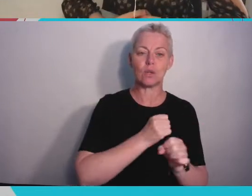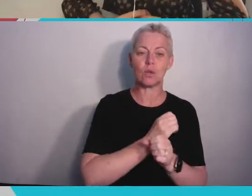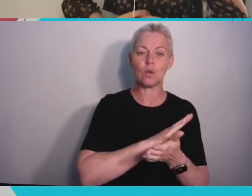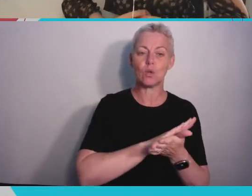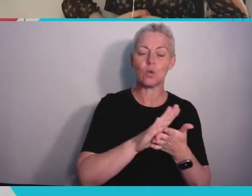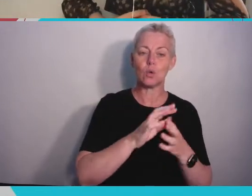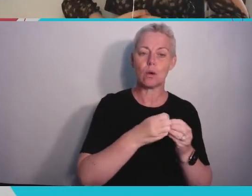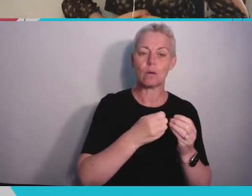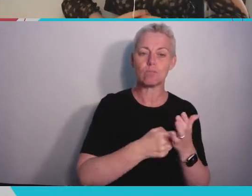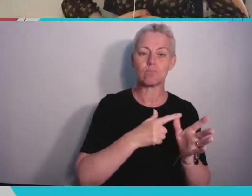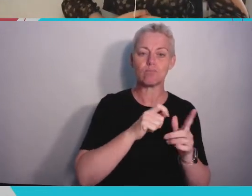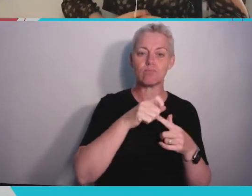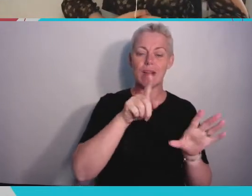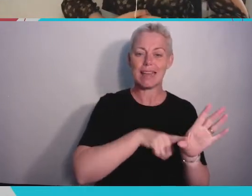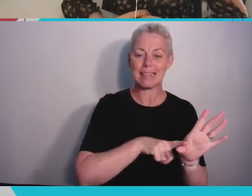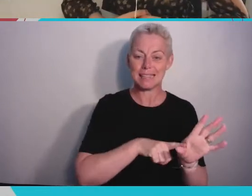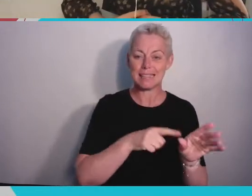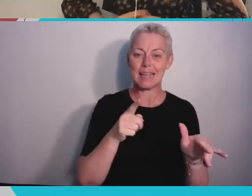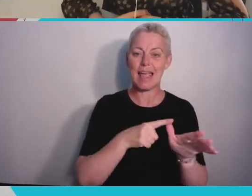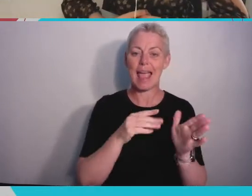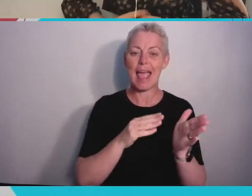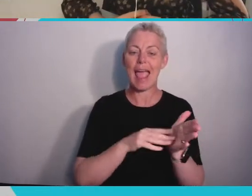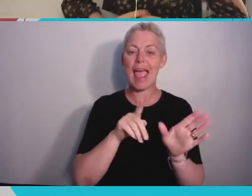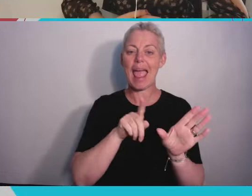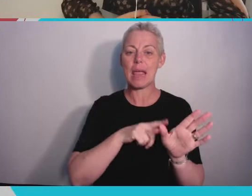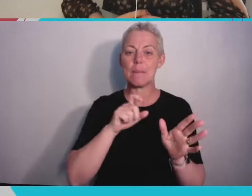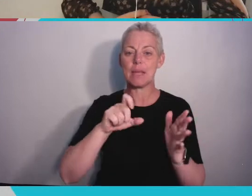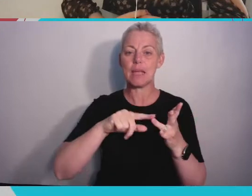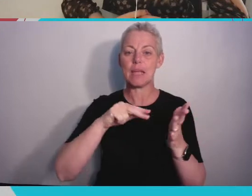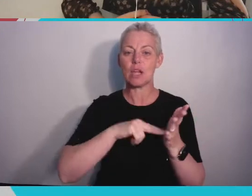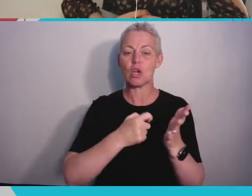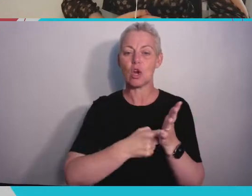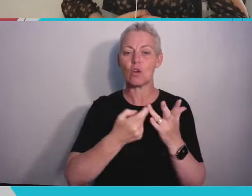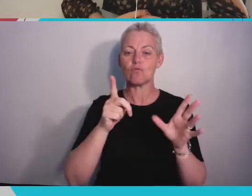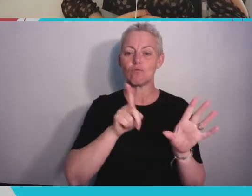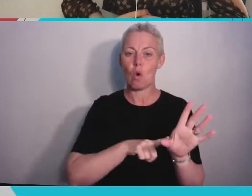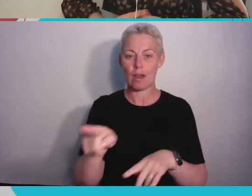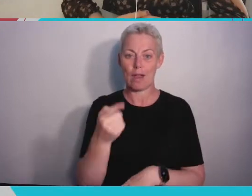Amy Conroy, a student recently awarded with a Masters in Computer Science